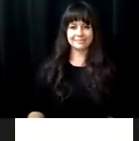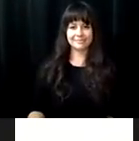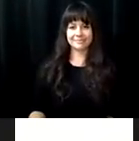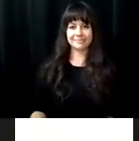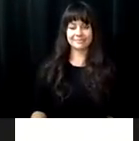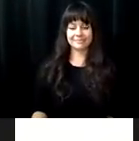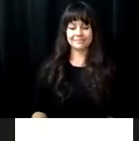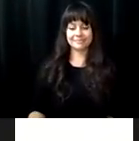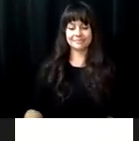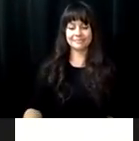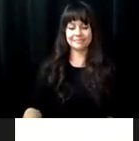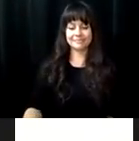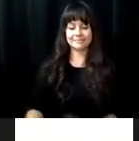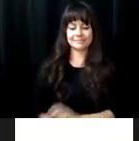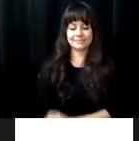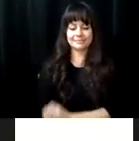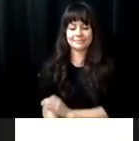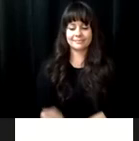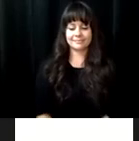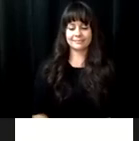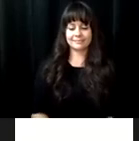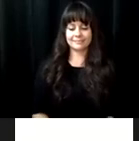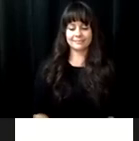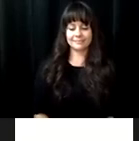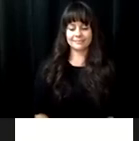content. Thank you all.